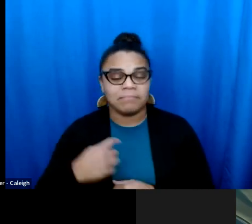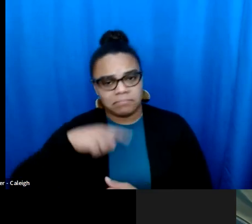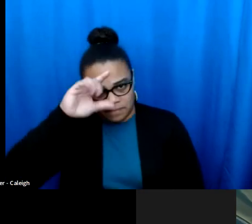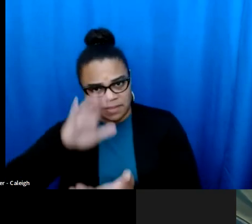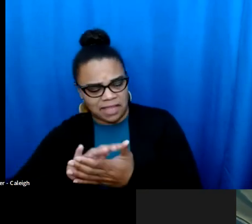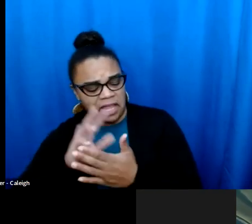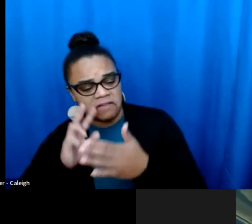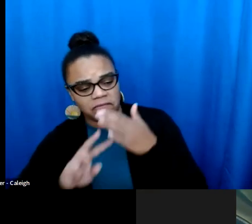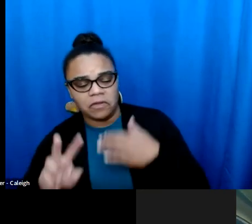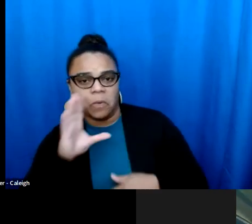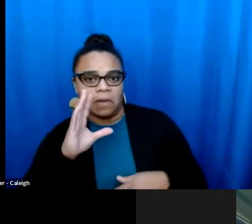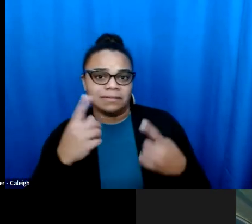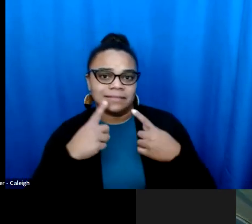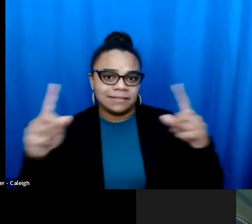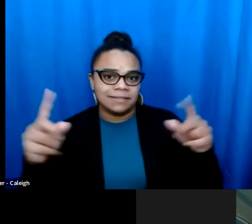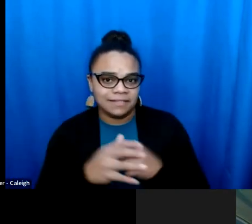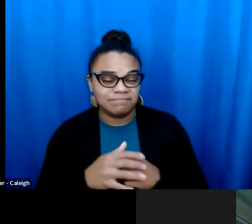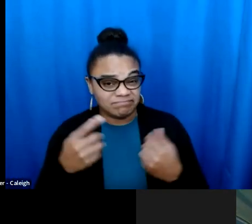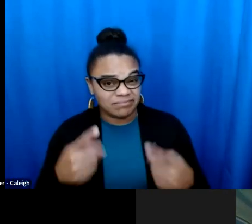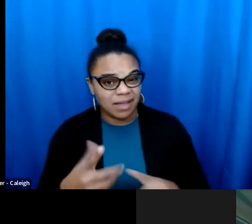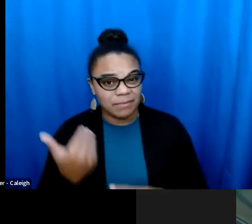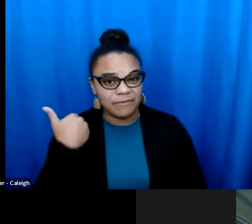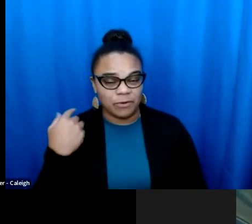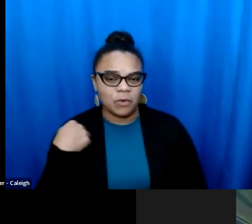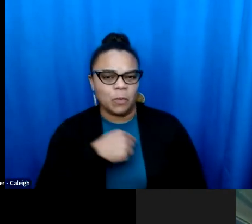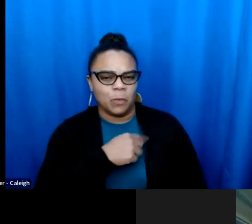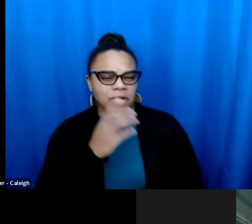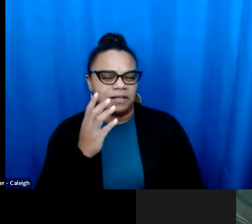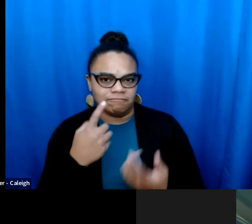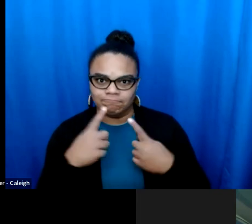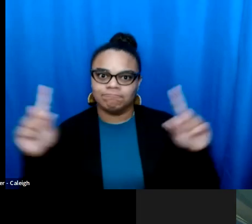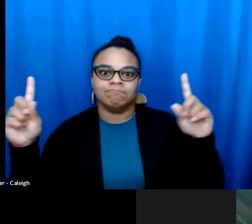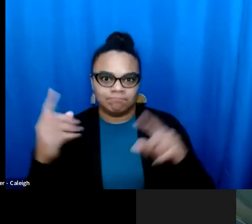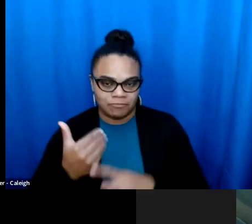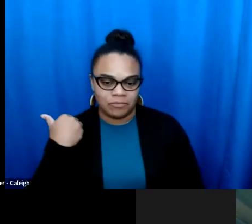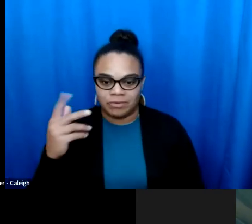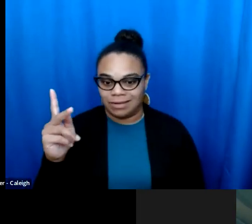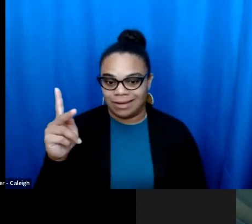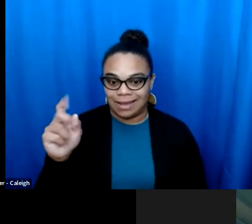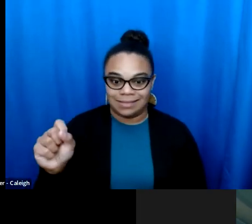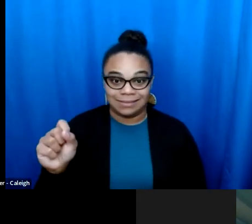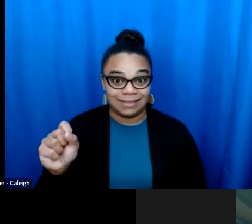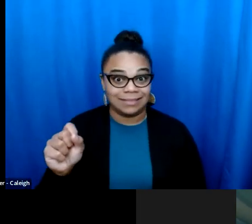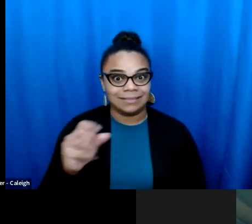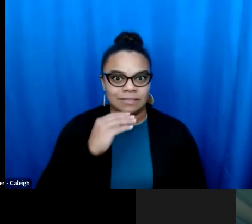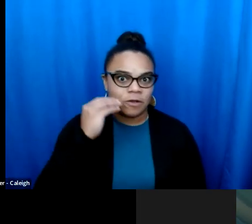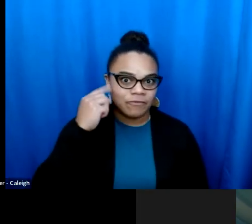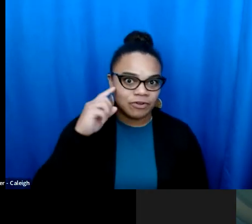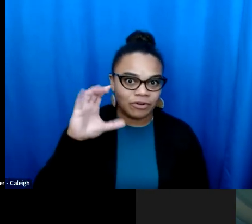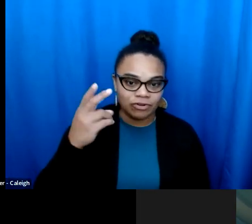I I believe that we will succeed because we have done so in the past. voting. So we're pushing back hard against that. I believe that we will succeed because we have done so in the past. We We have stopped the motor restrictions here, You know.